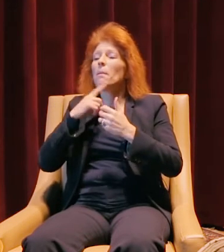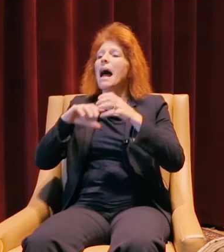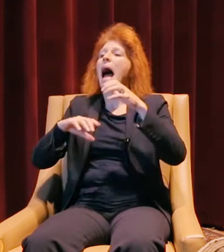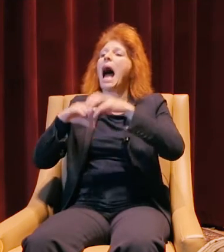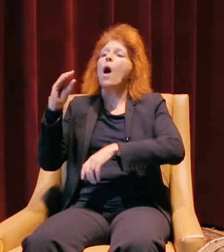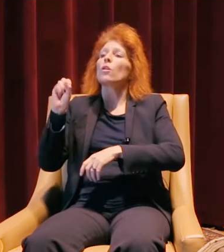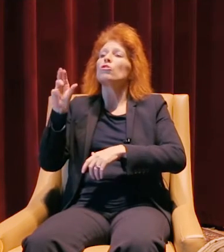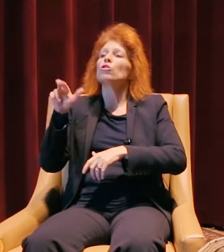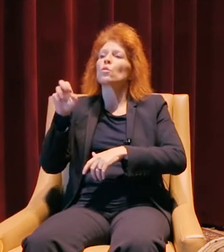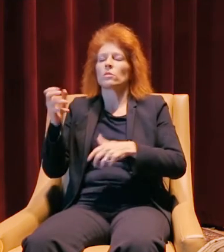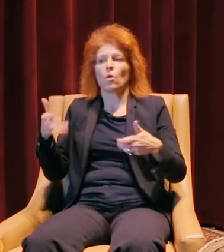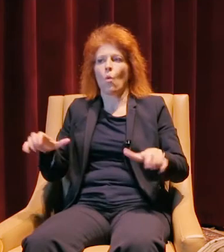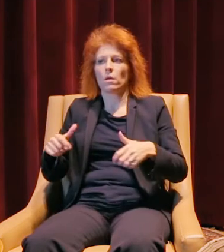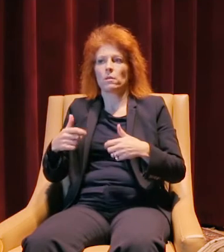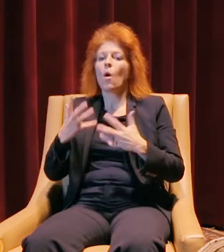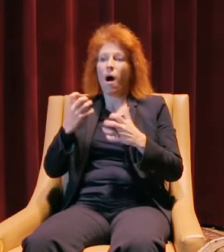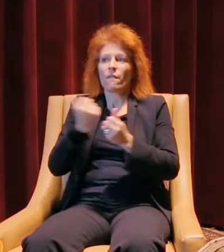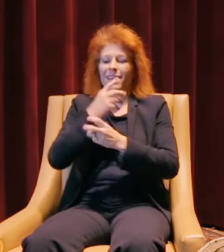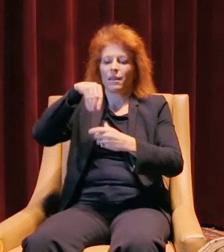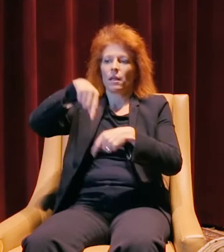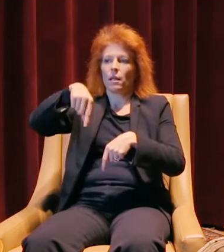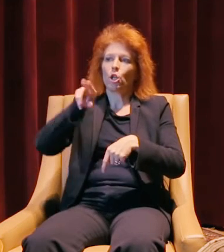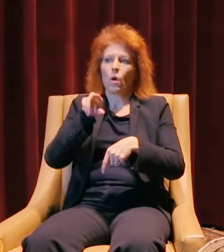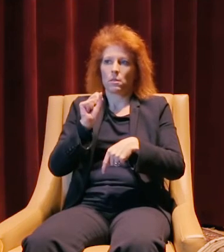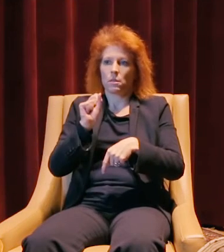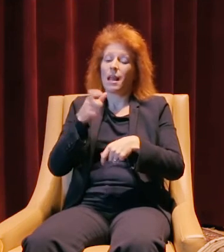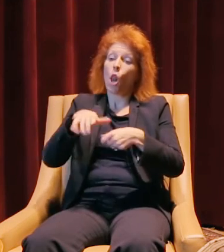I wanna keep everything not only in the US, but I wanna keep everything local,